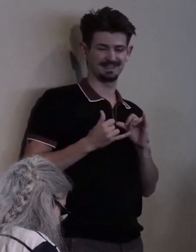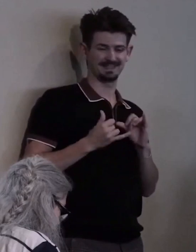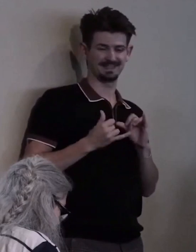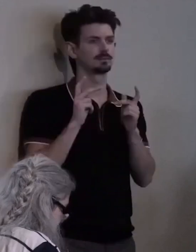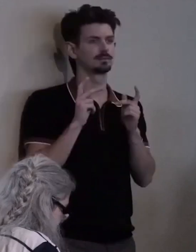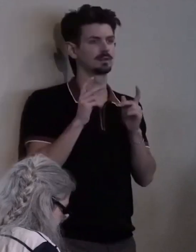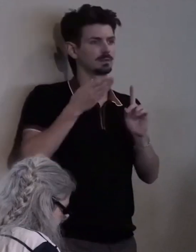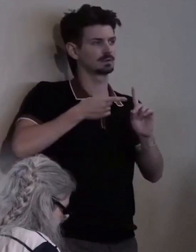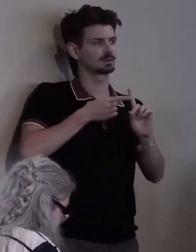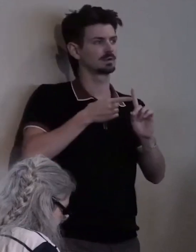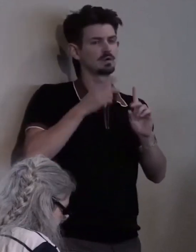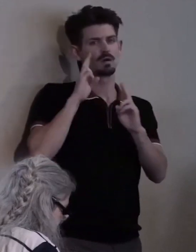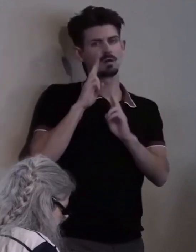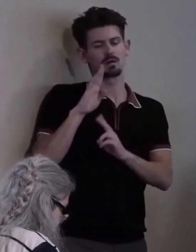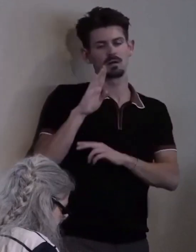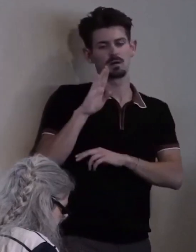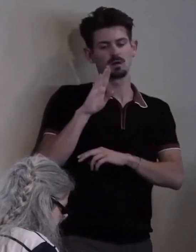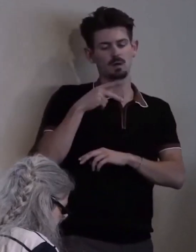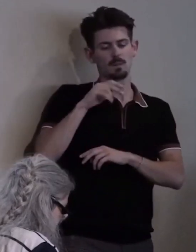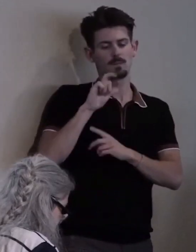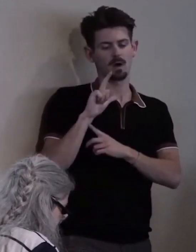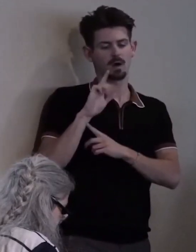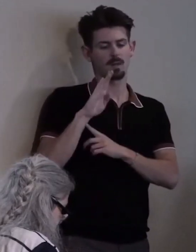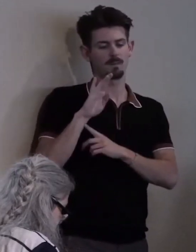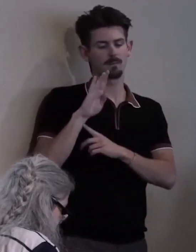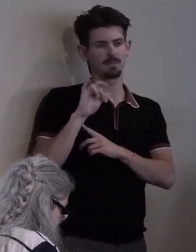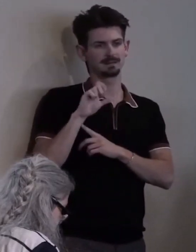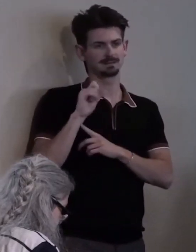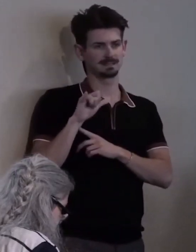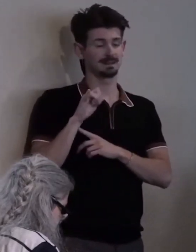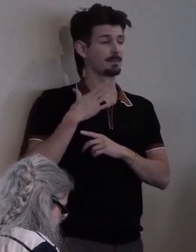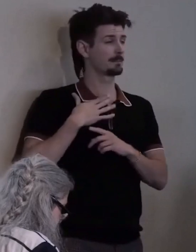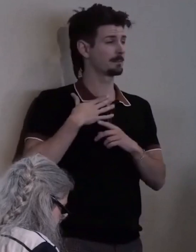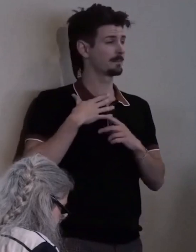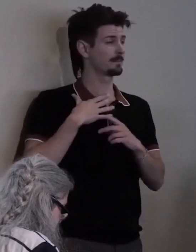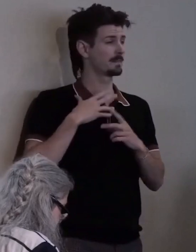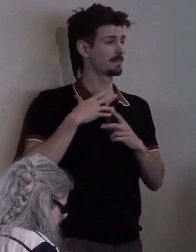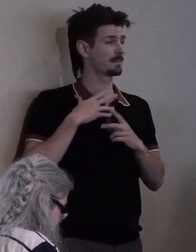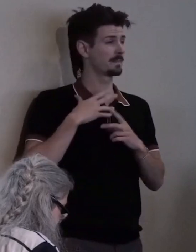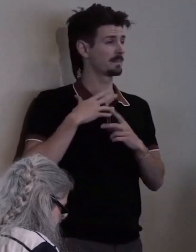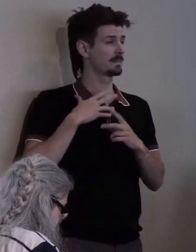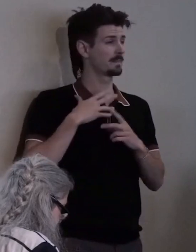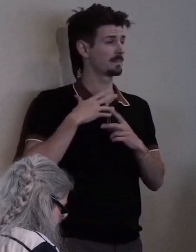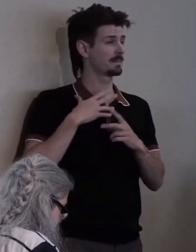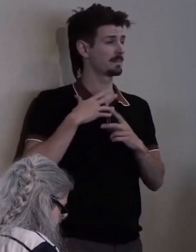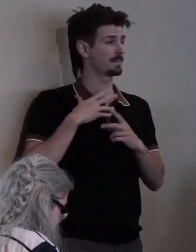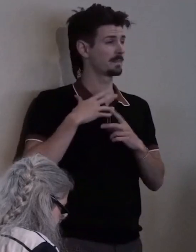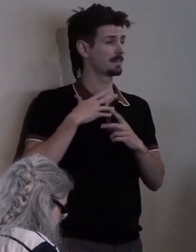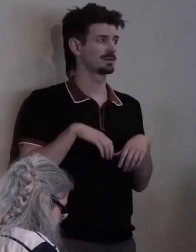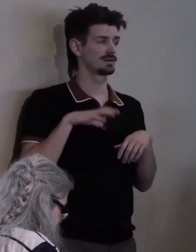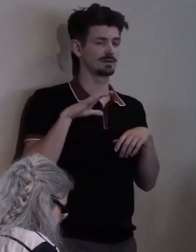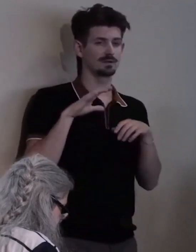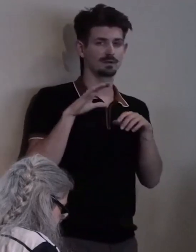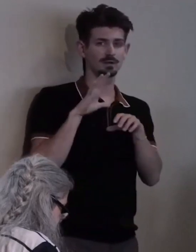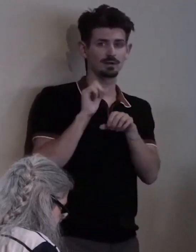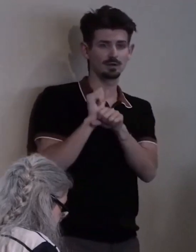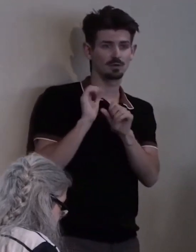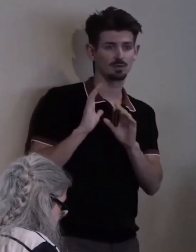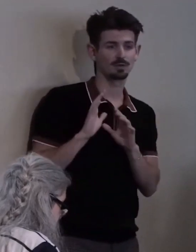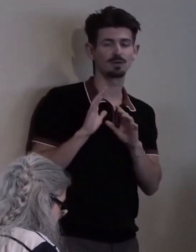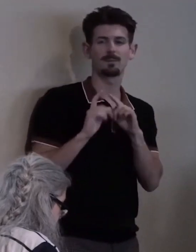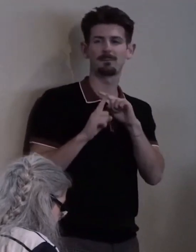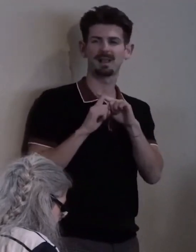who was my husband, partner, friend and colleague and champion of accessibility.